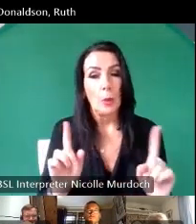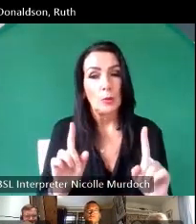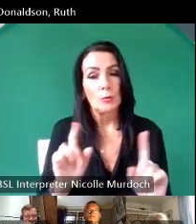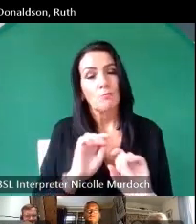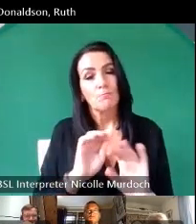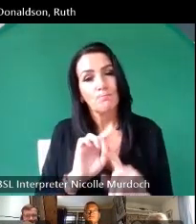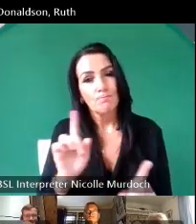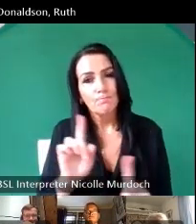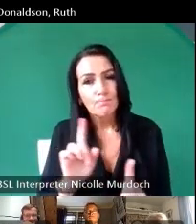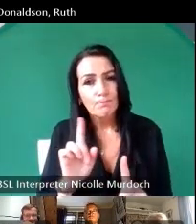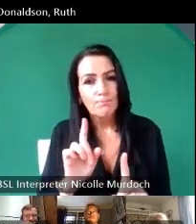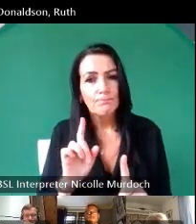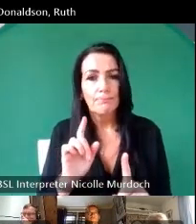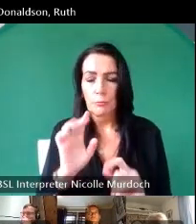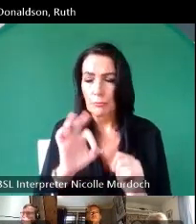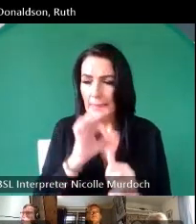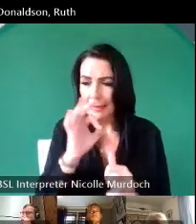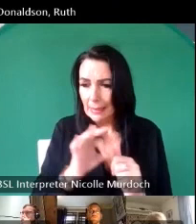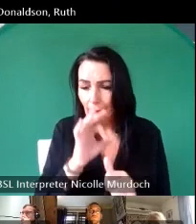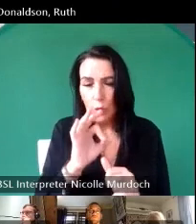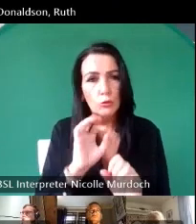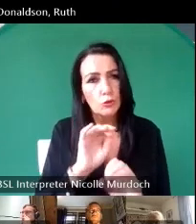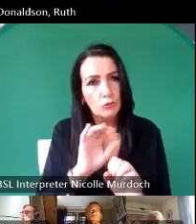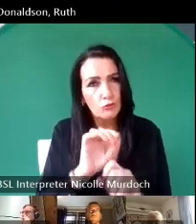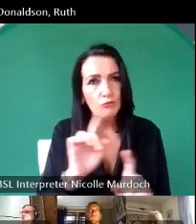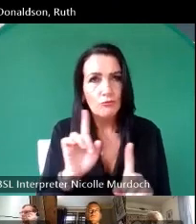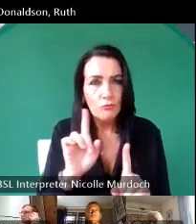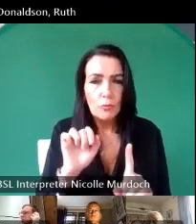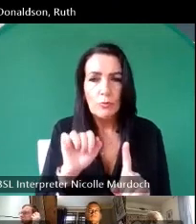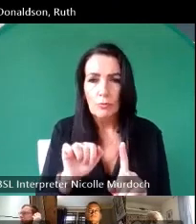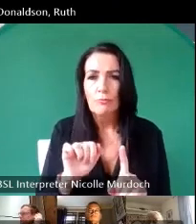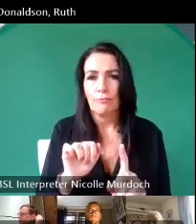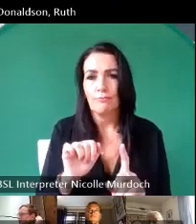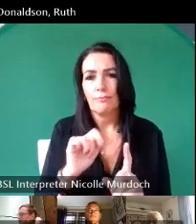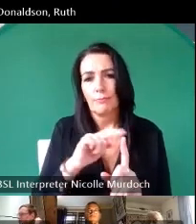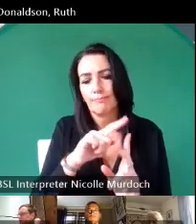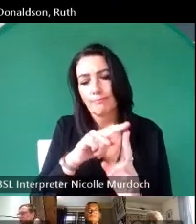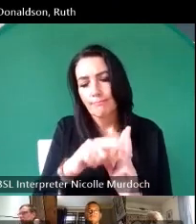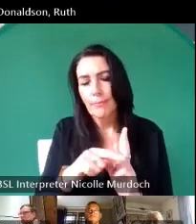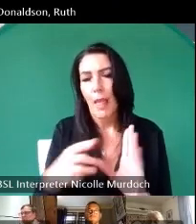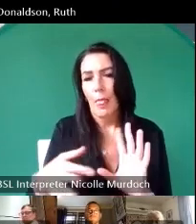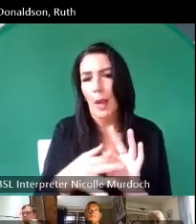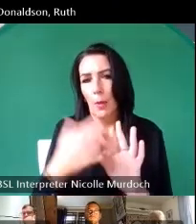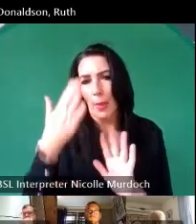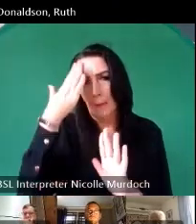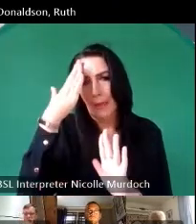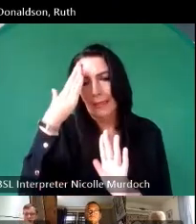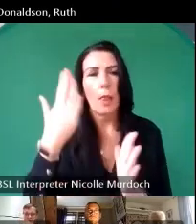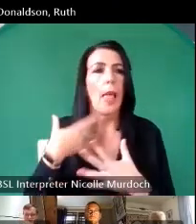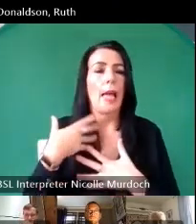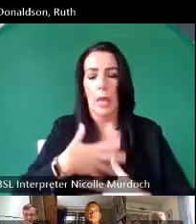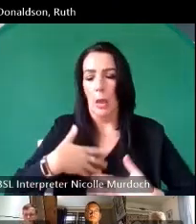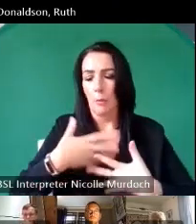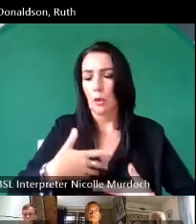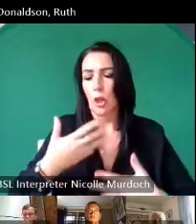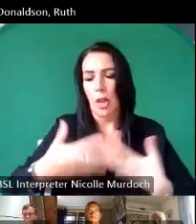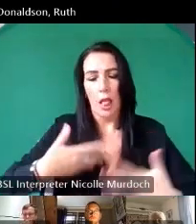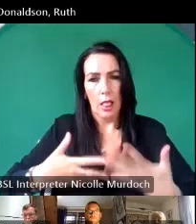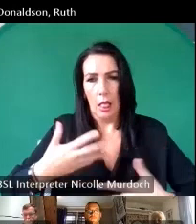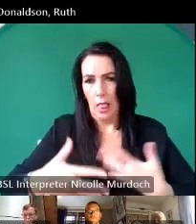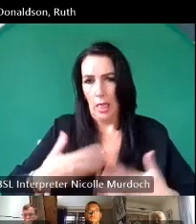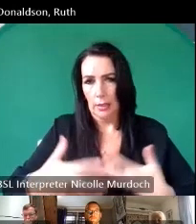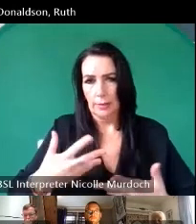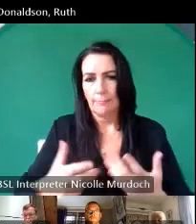history interviews um adds to mental and emotional resilience and well-being in both the interviewee